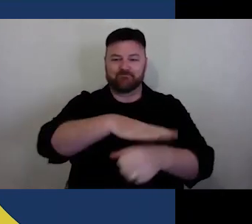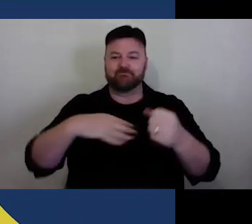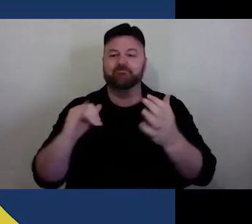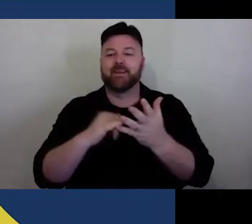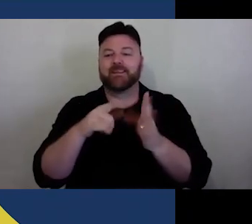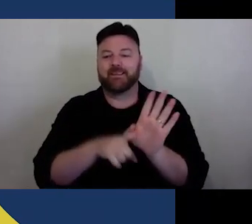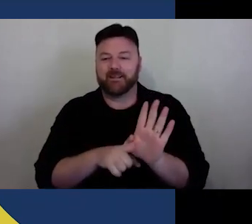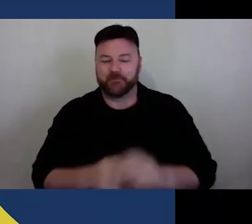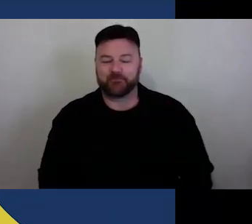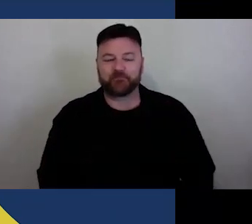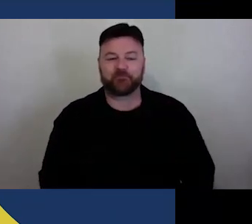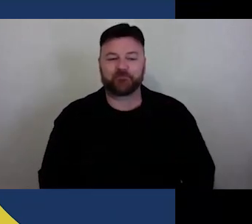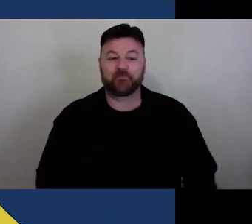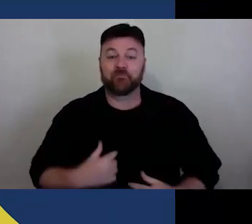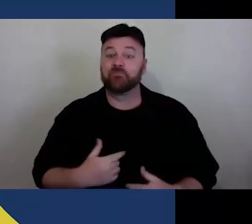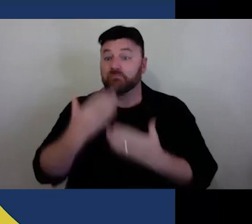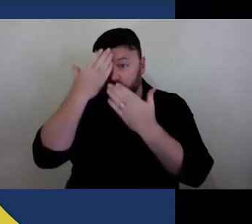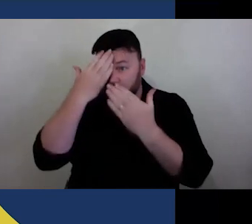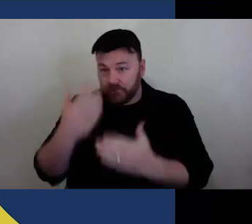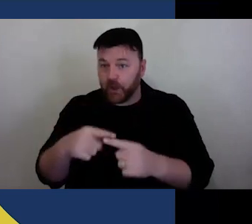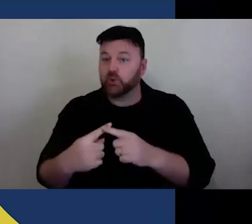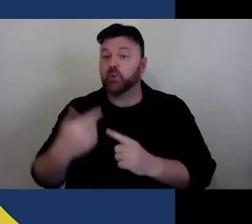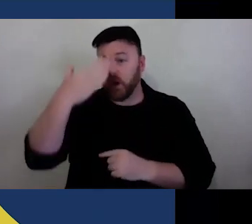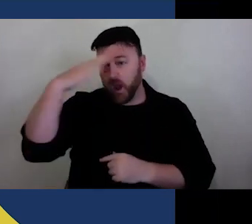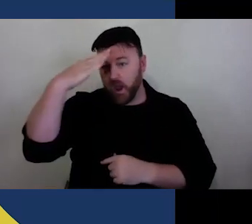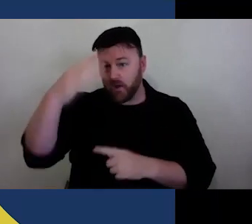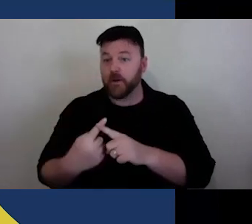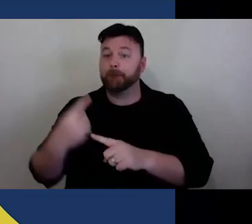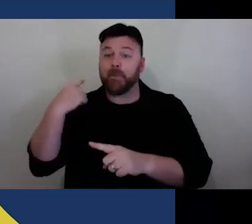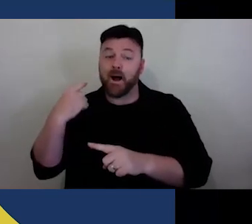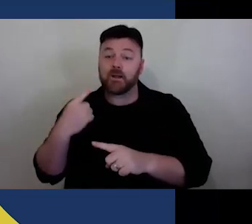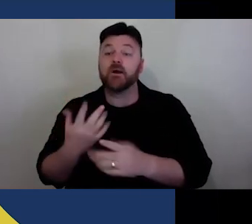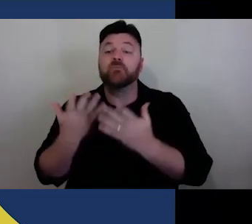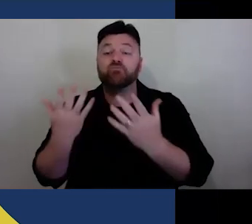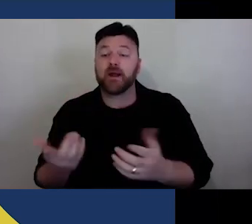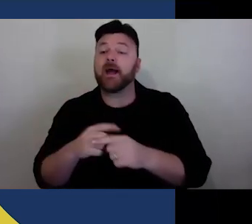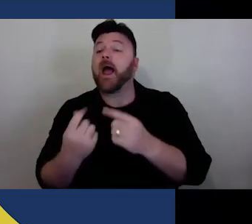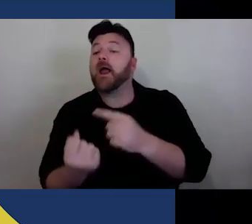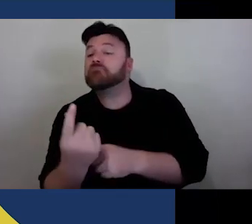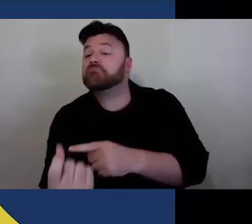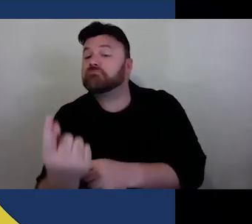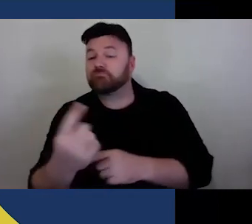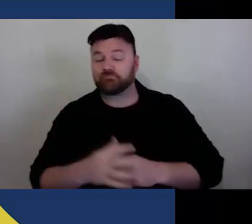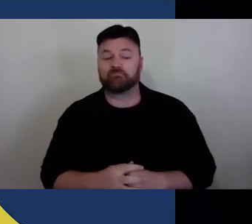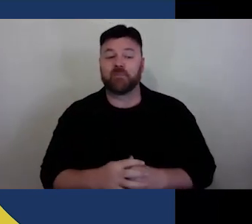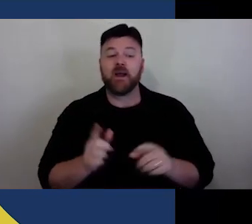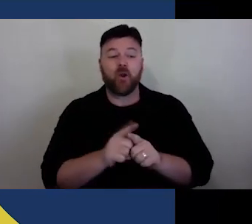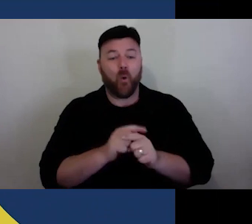I pay my deep respects to their elders, past, present and future and encourage you all to share in the chat from where